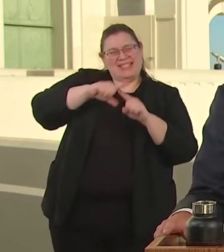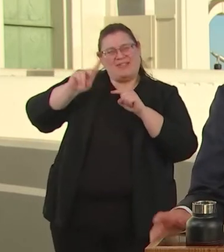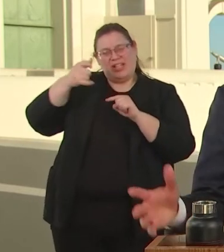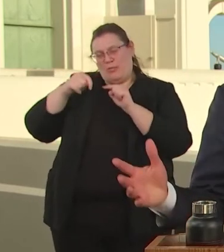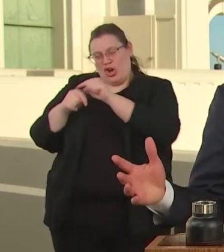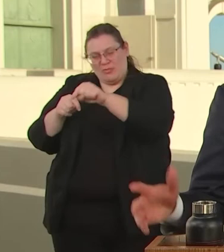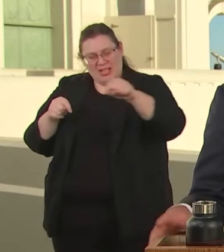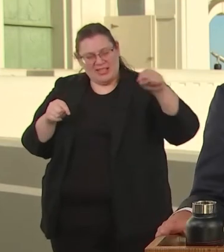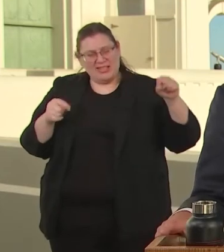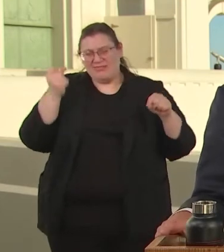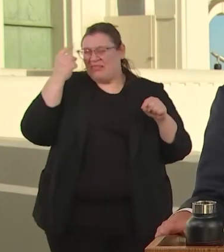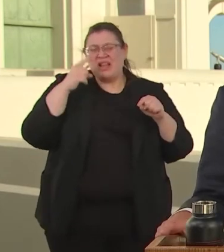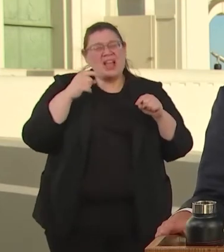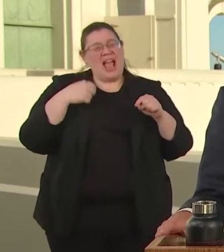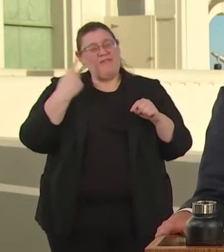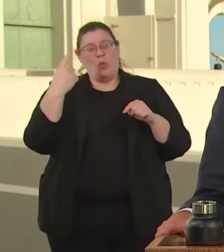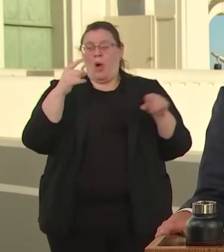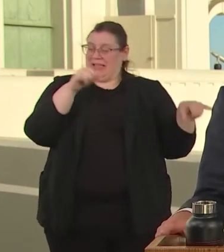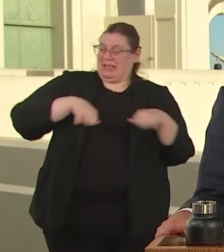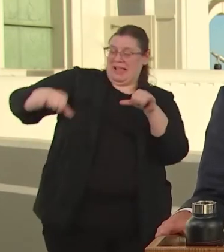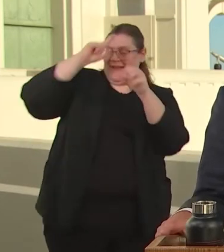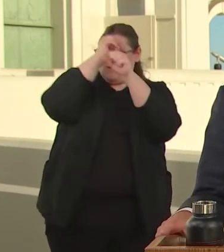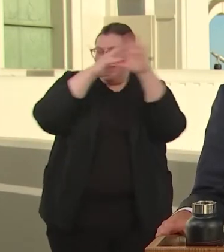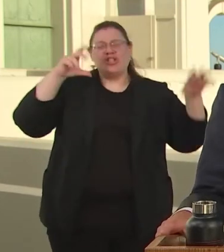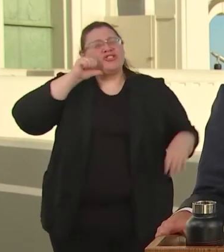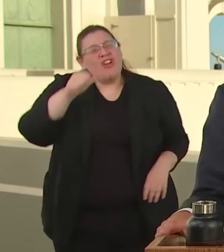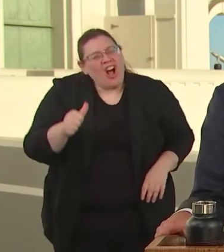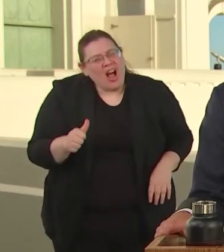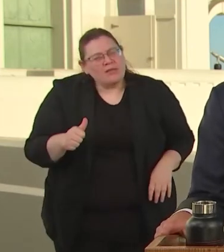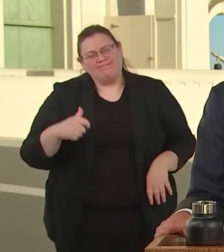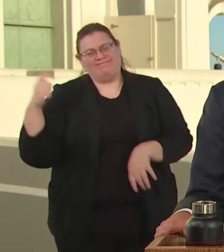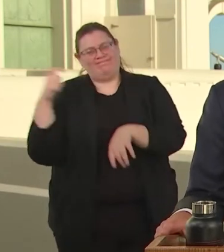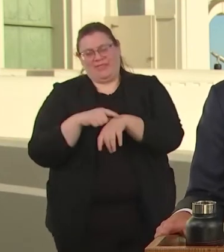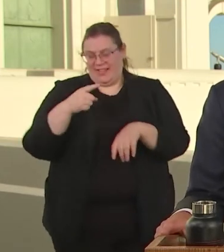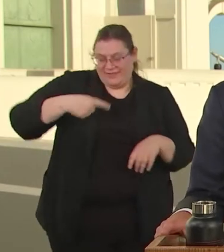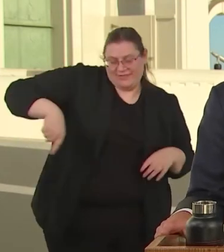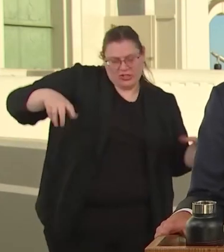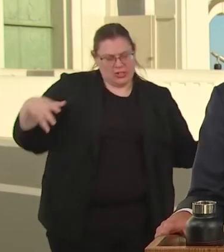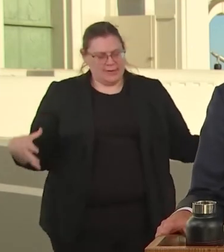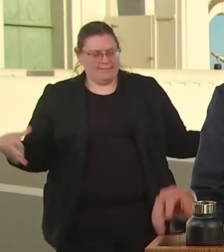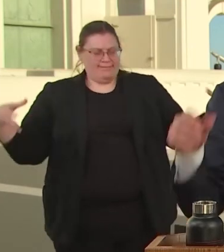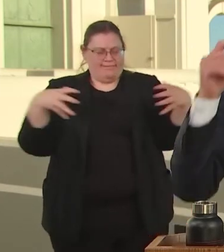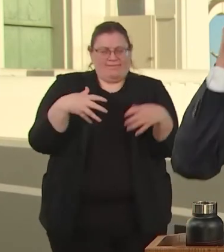IT'S TIME TO BRING THEM TOGETHER AND EMPOWER OUR YOUNG PEOPLE.